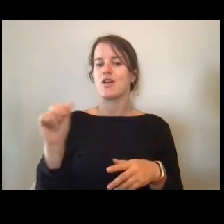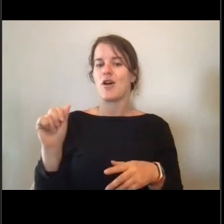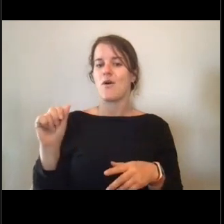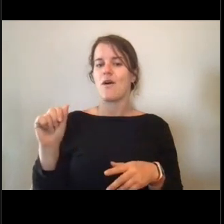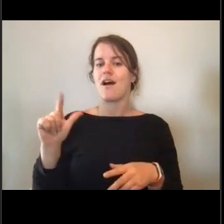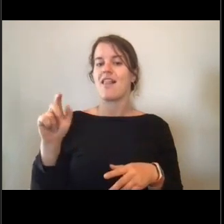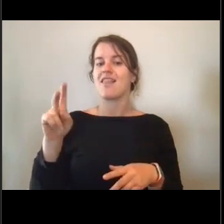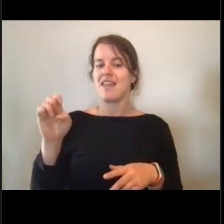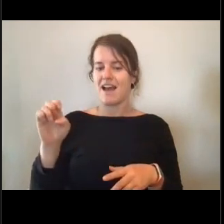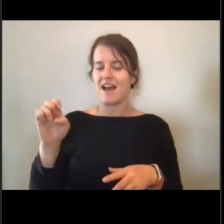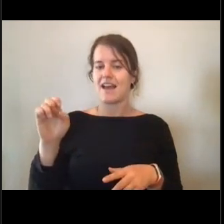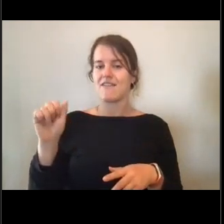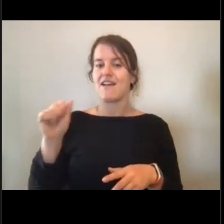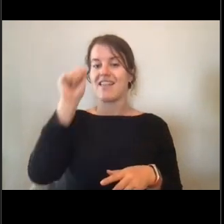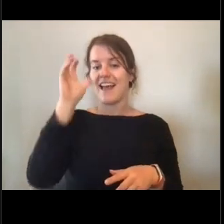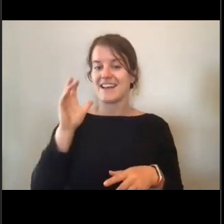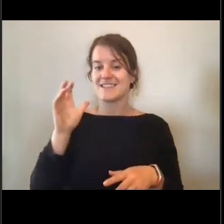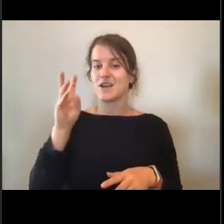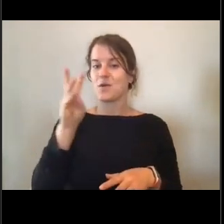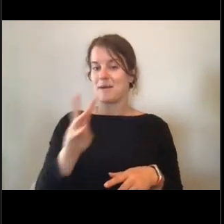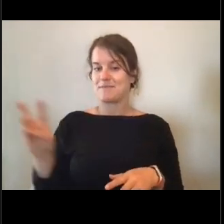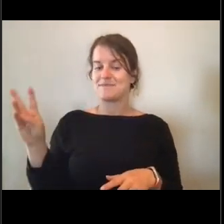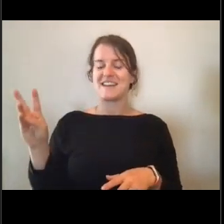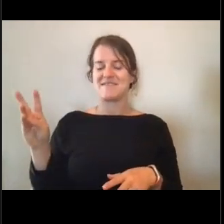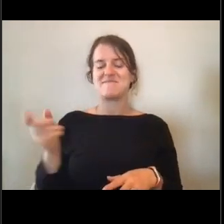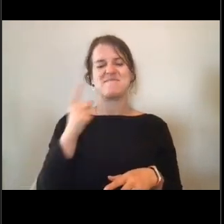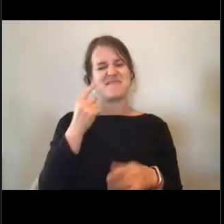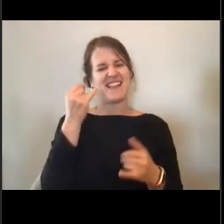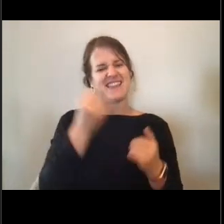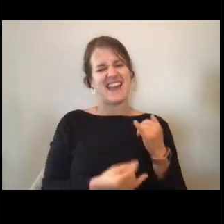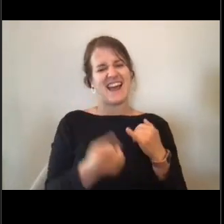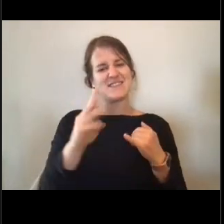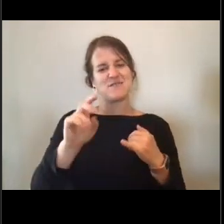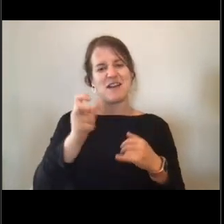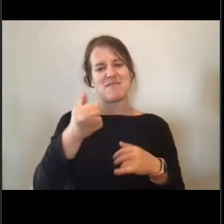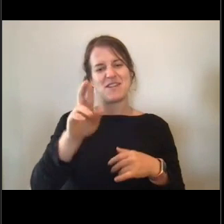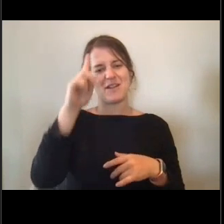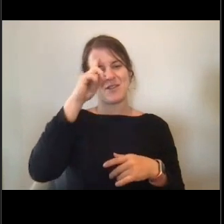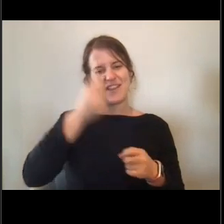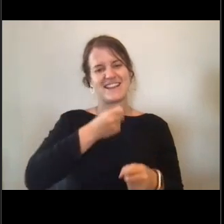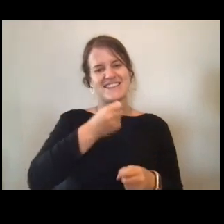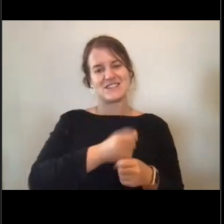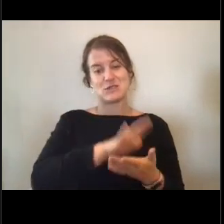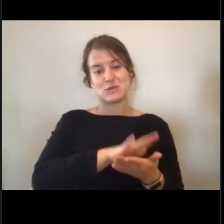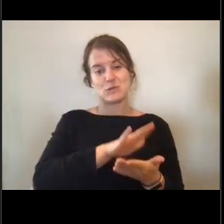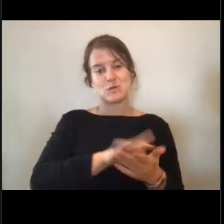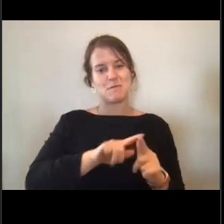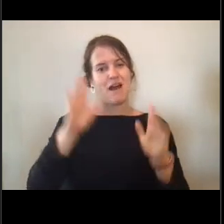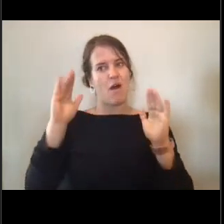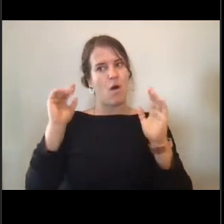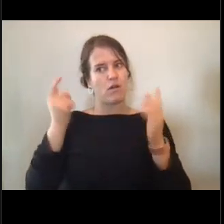This is our last NOAA Live Alaska webinar for this school year. We're hoping to start up again in the fall but in the meantime,